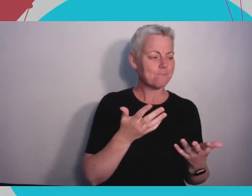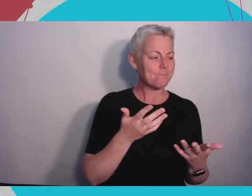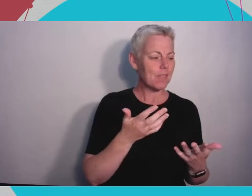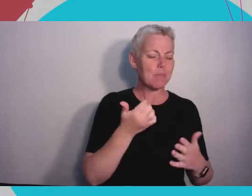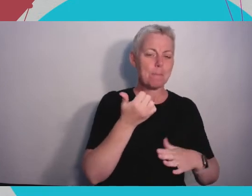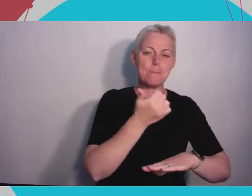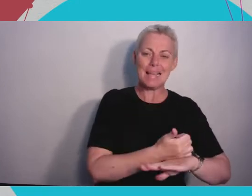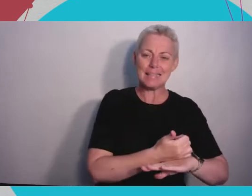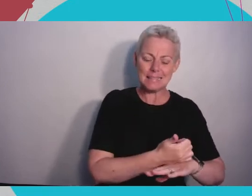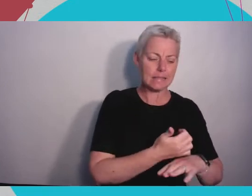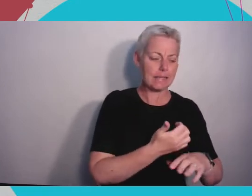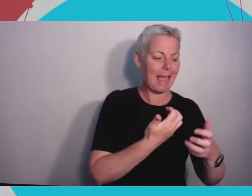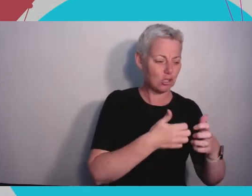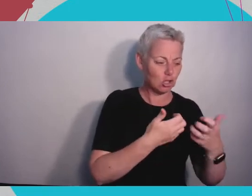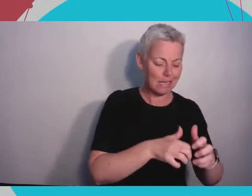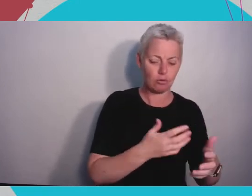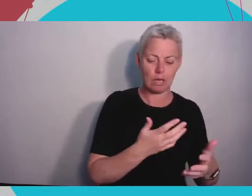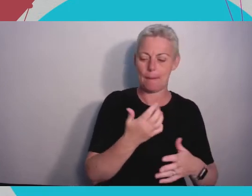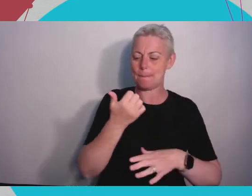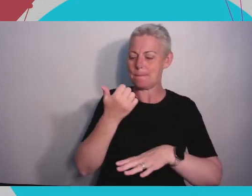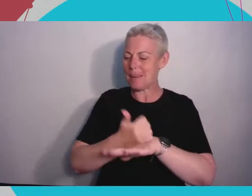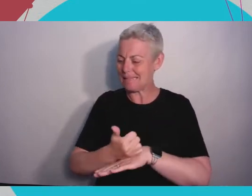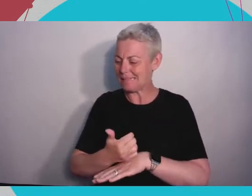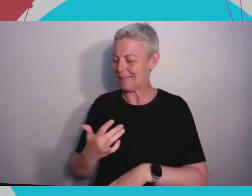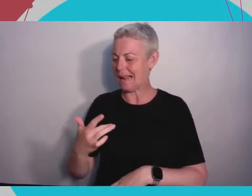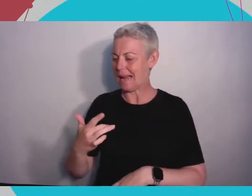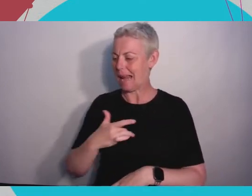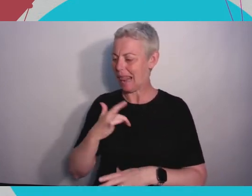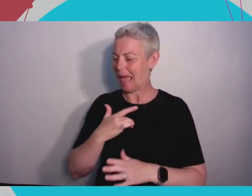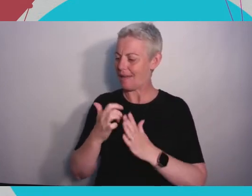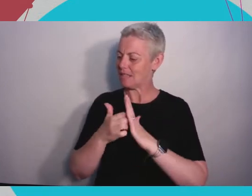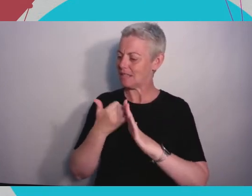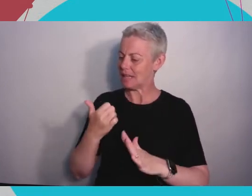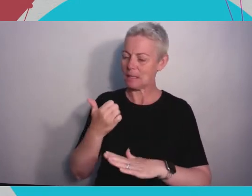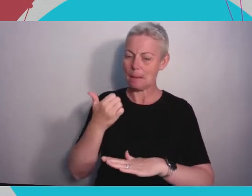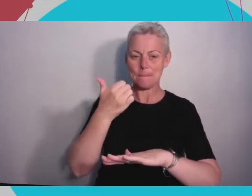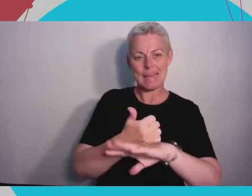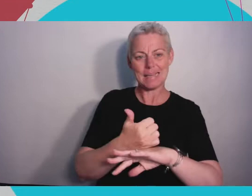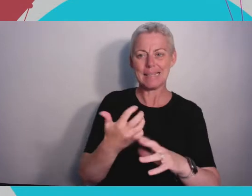also in terms of like life in the world and how everything works. And then that diverse